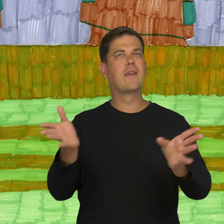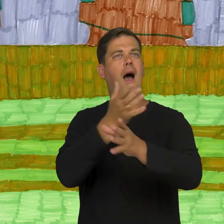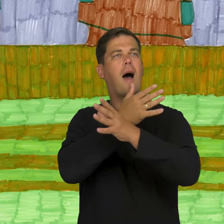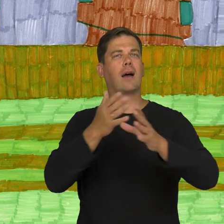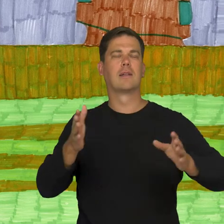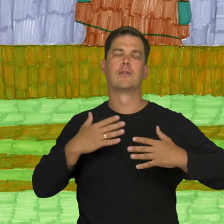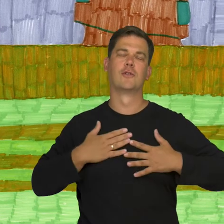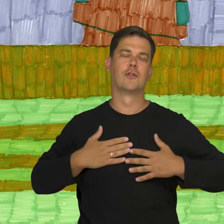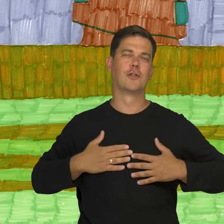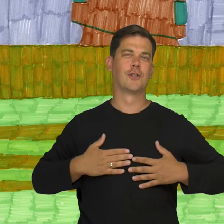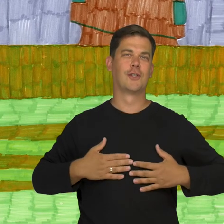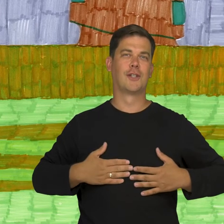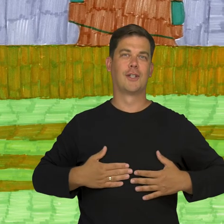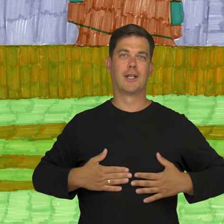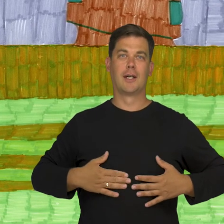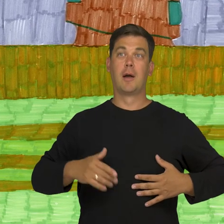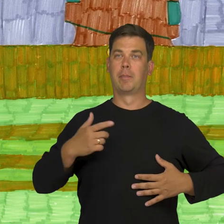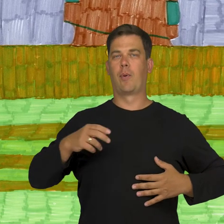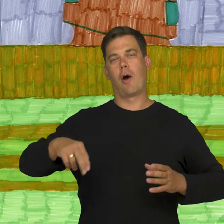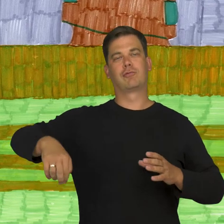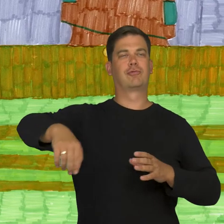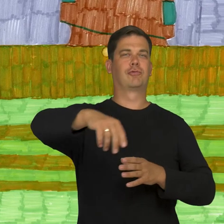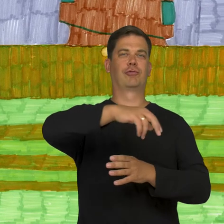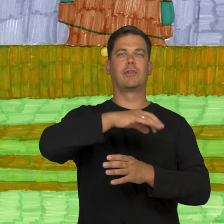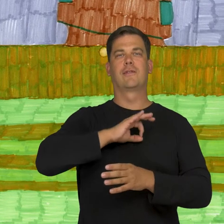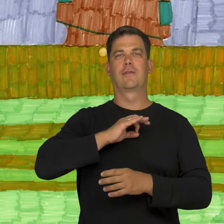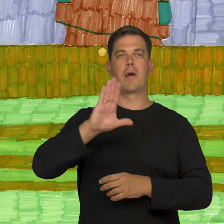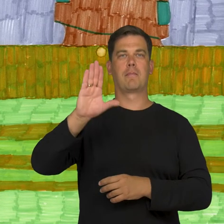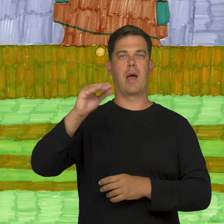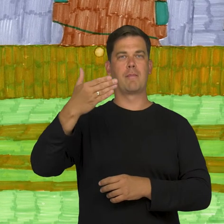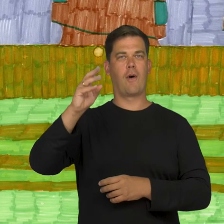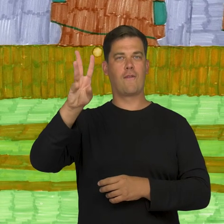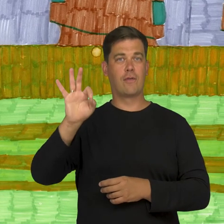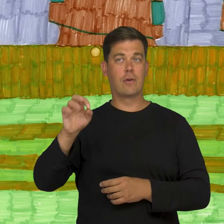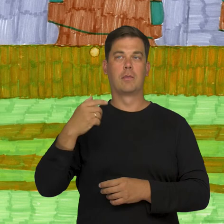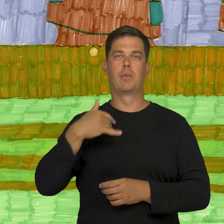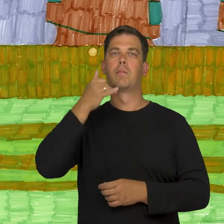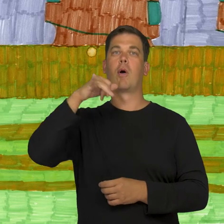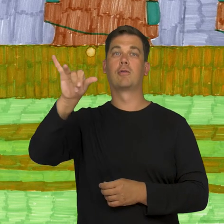pleasant wind outside. We went around the house in our district called Bemowo